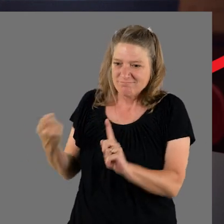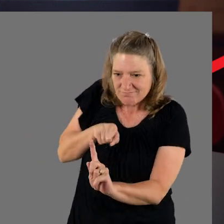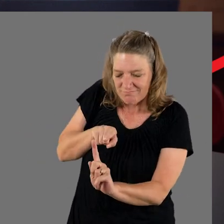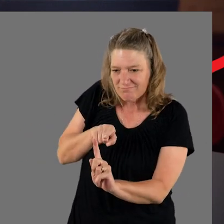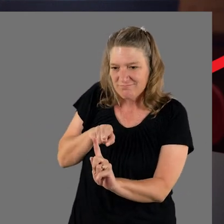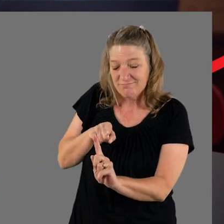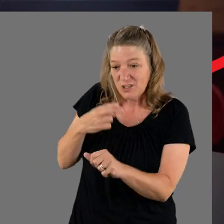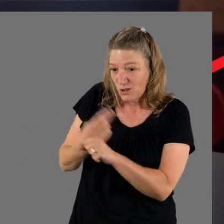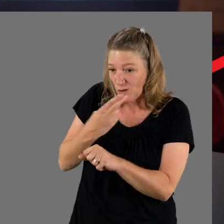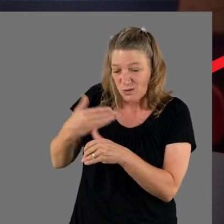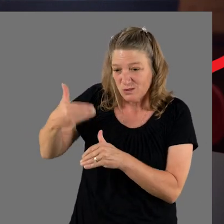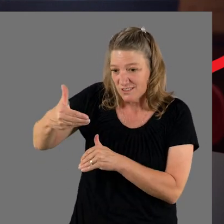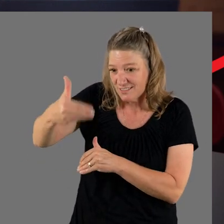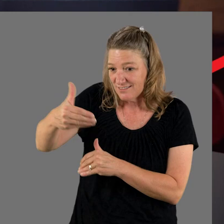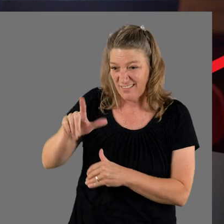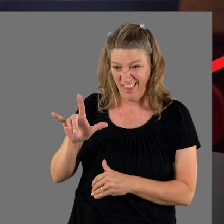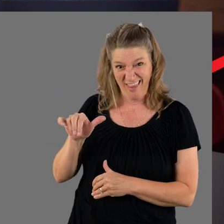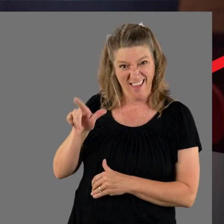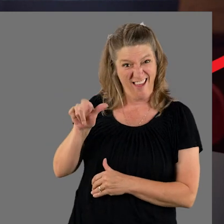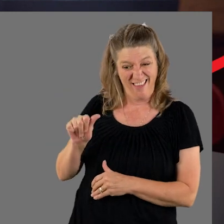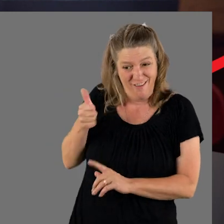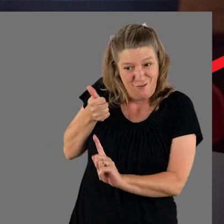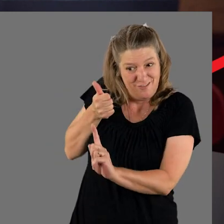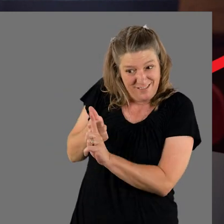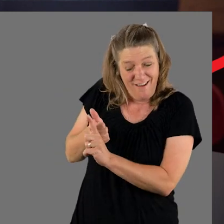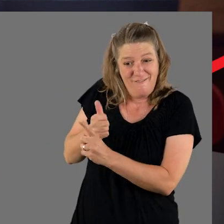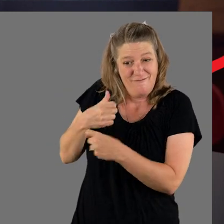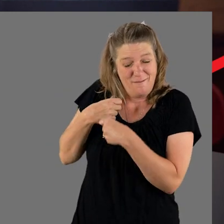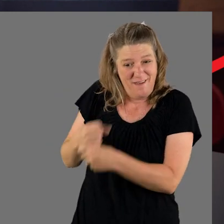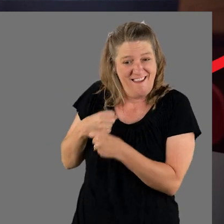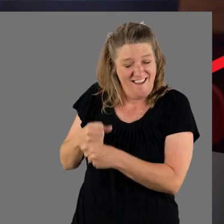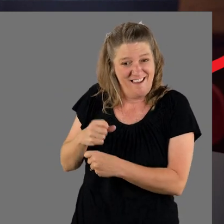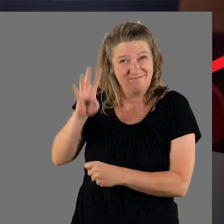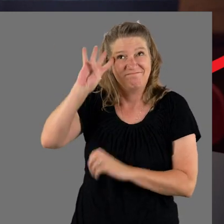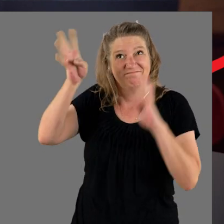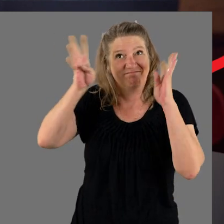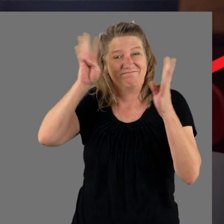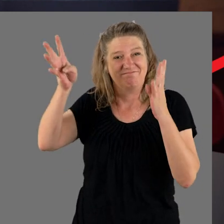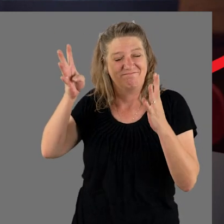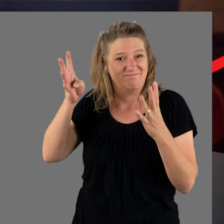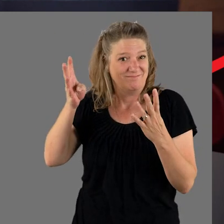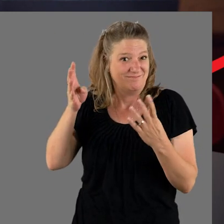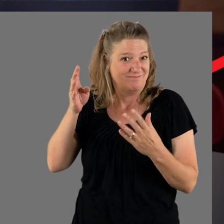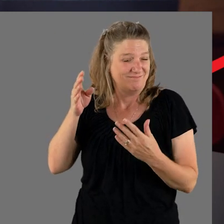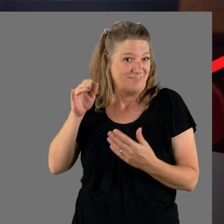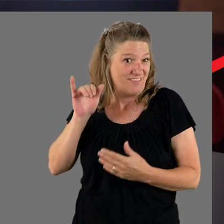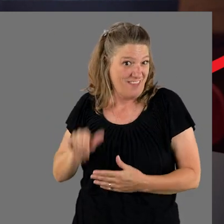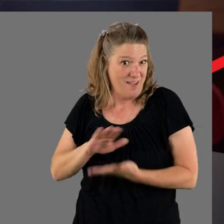and use, you know, that Lyla created. If... If we could use that as a tool,